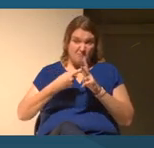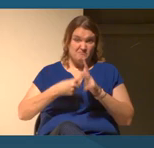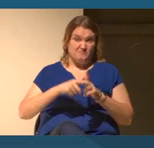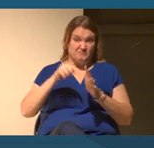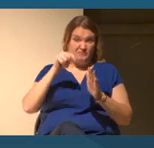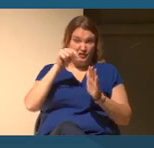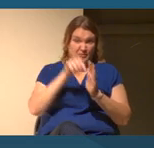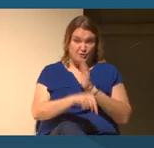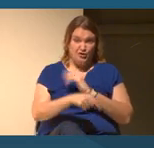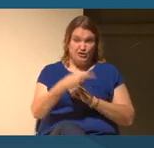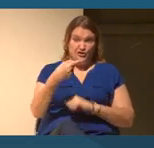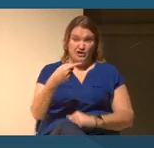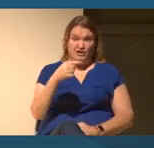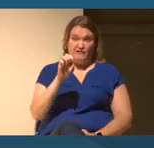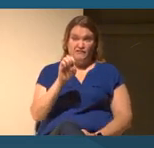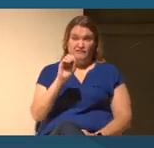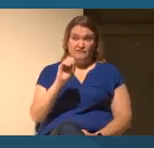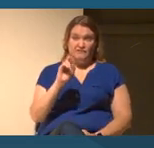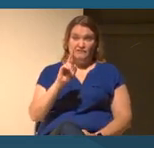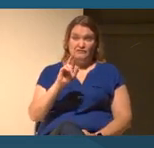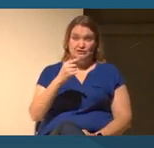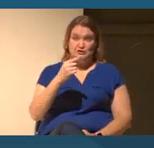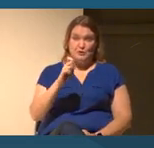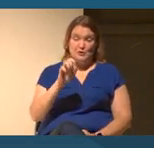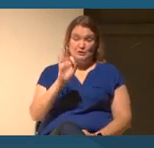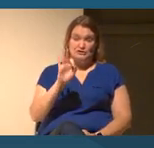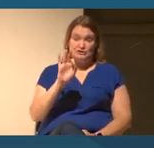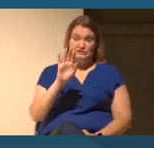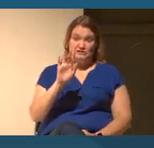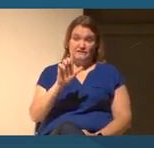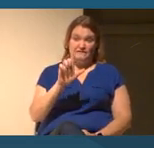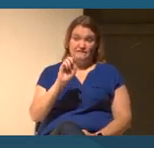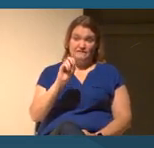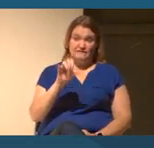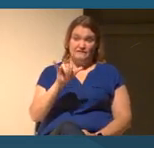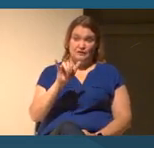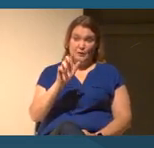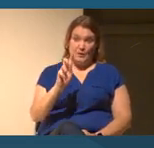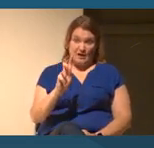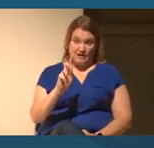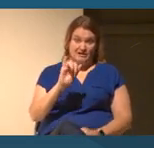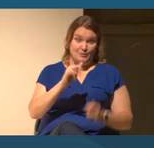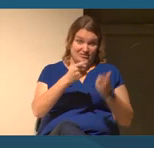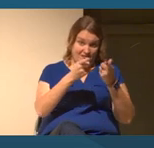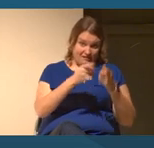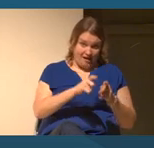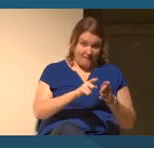With that incident and then the immediate follow up of Covid, we here at Smithsonian